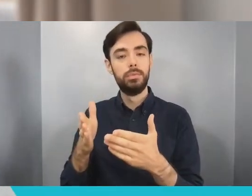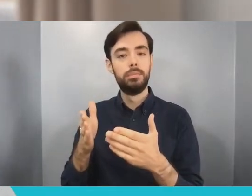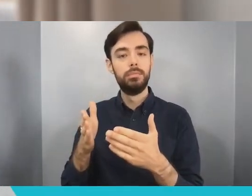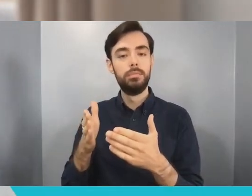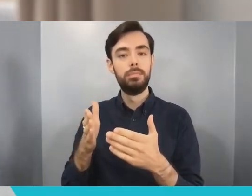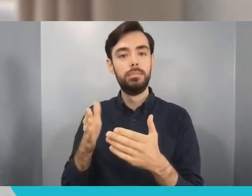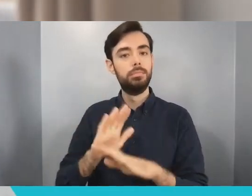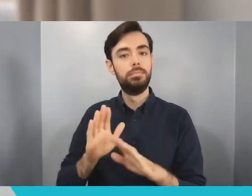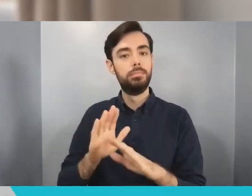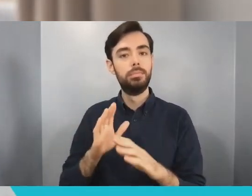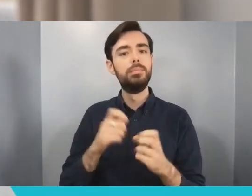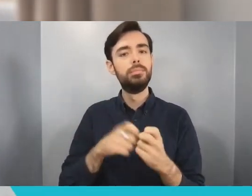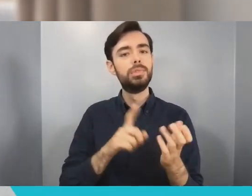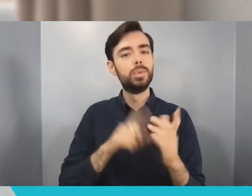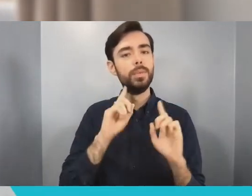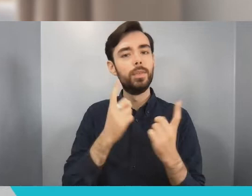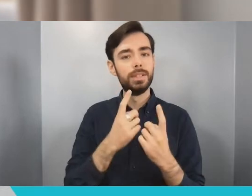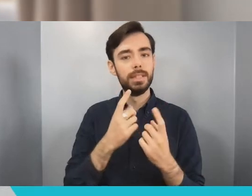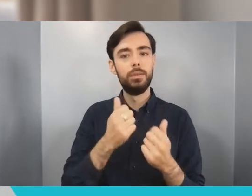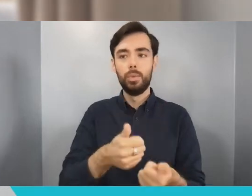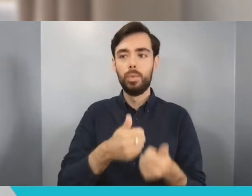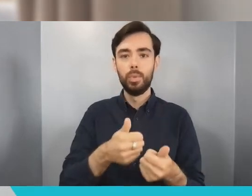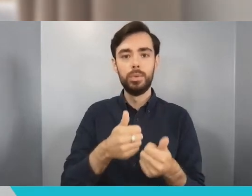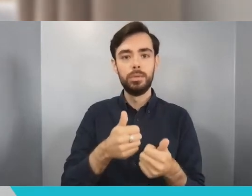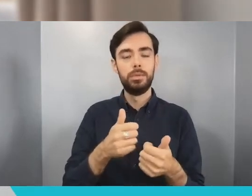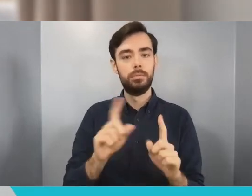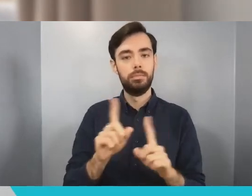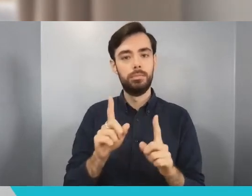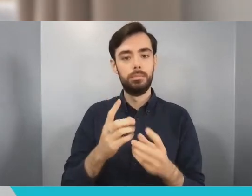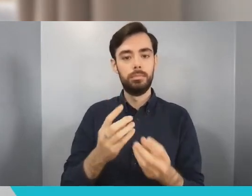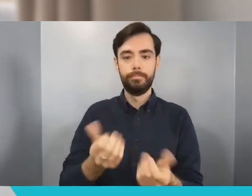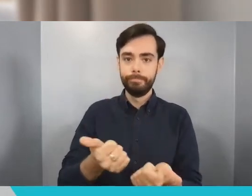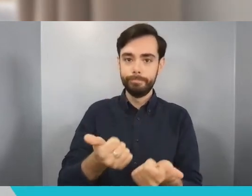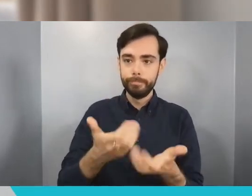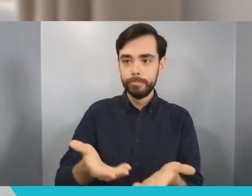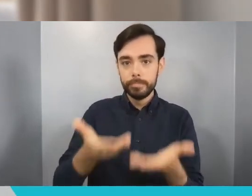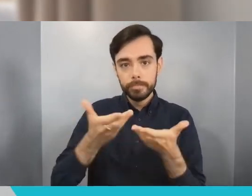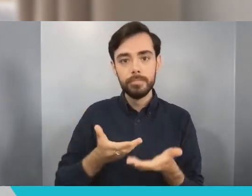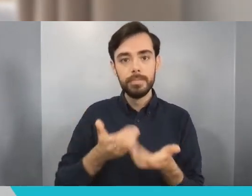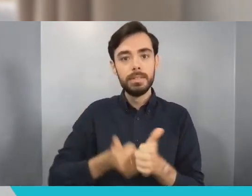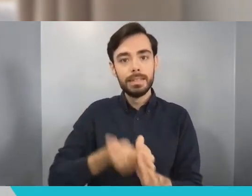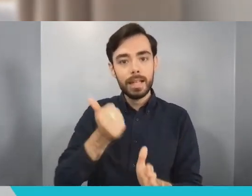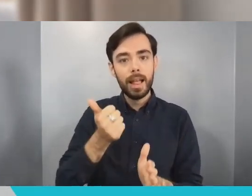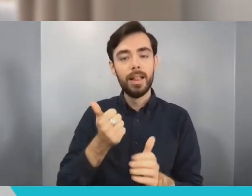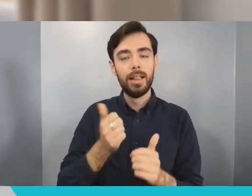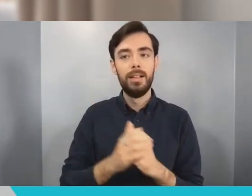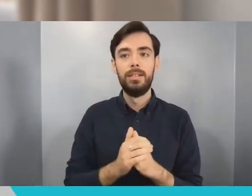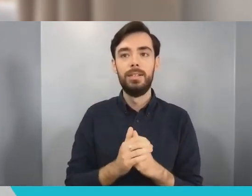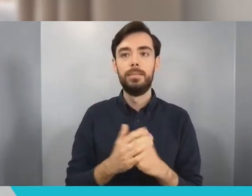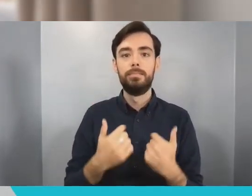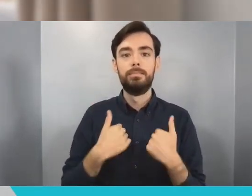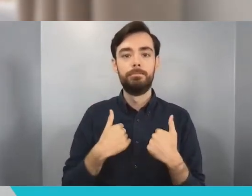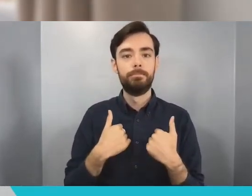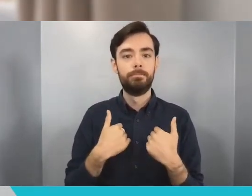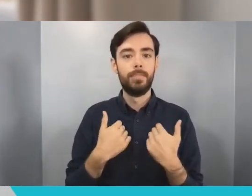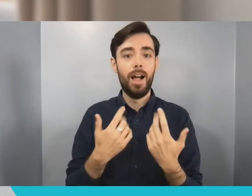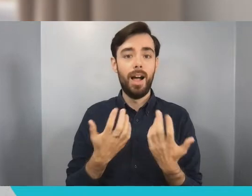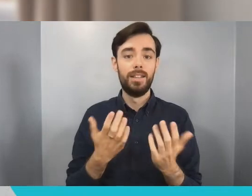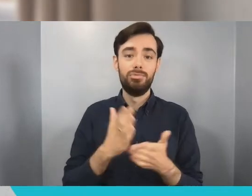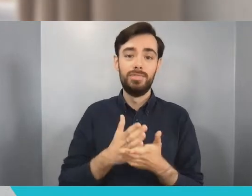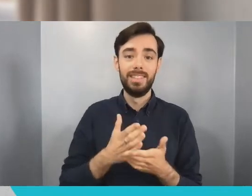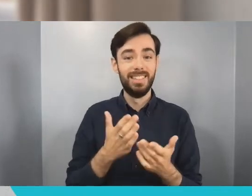that up. I left the University I would say as a master of nothing but with a really solid